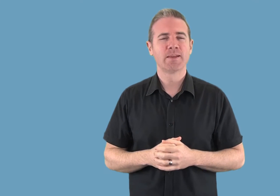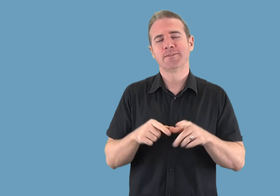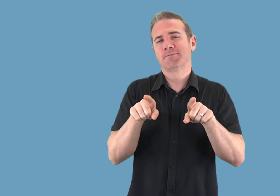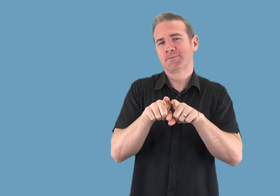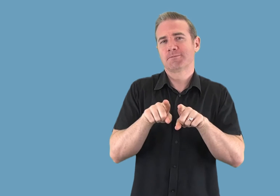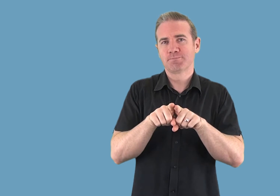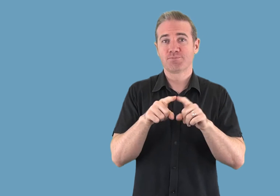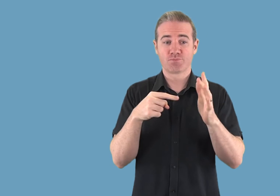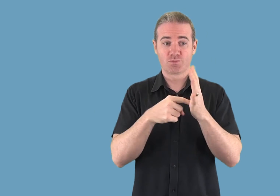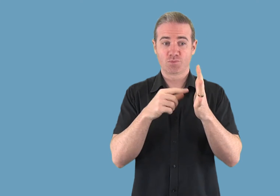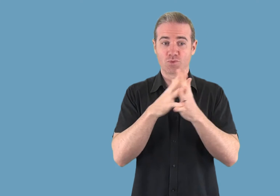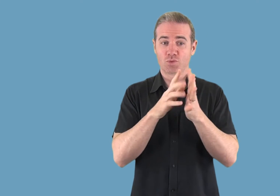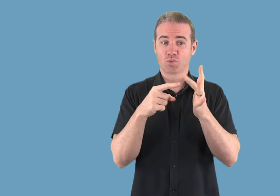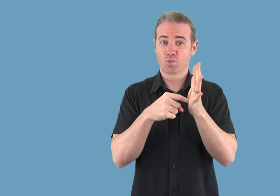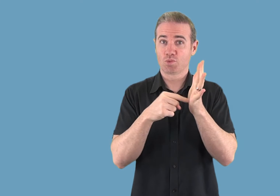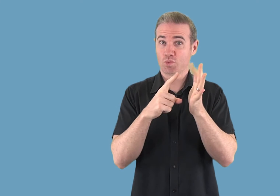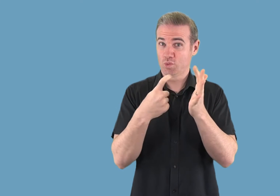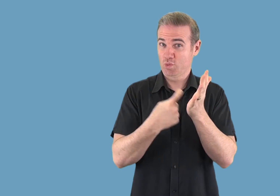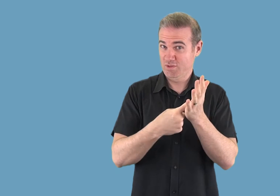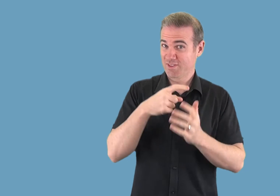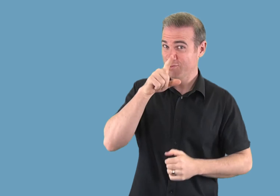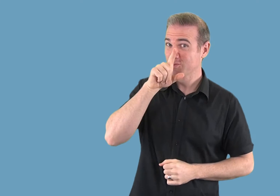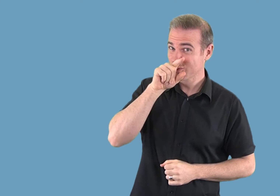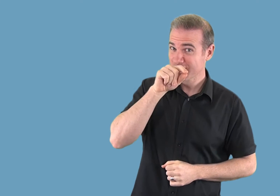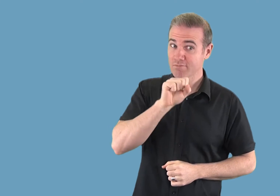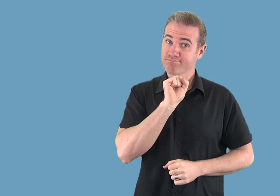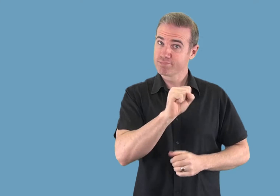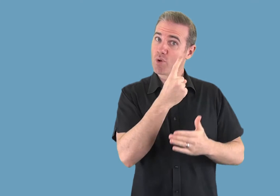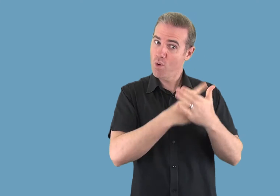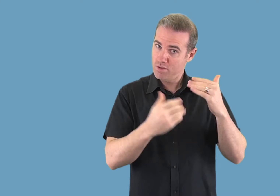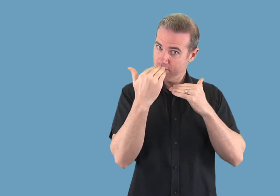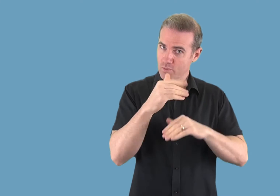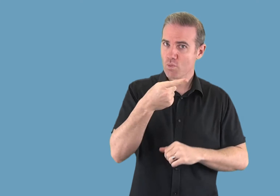Twitter can be quick and easy to use as you only need to